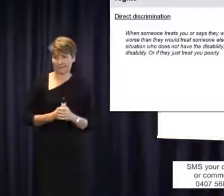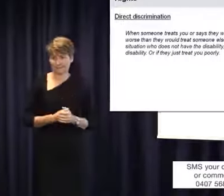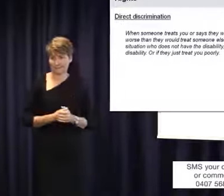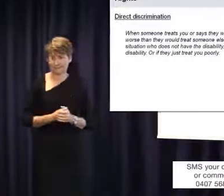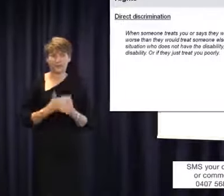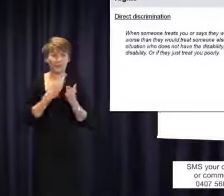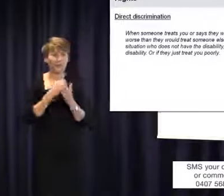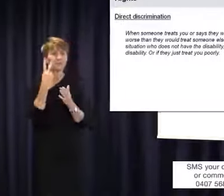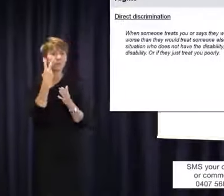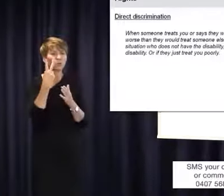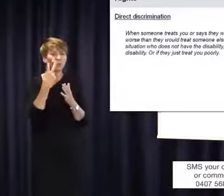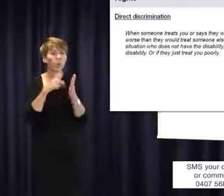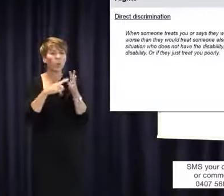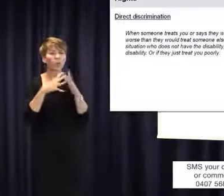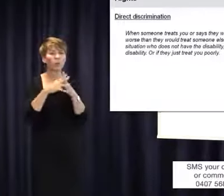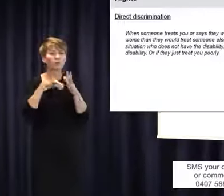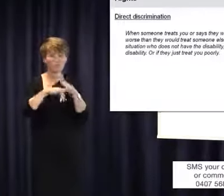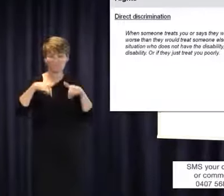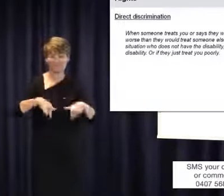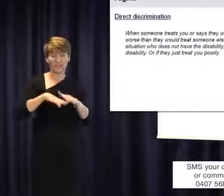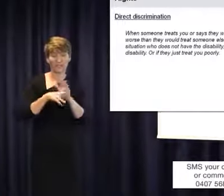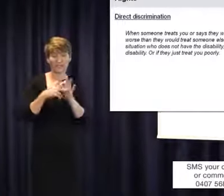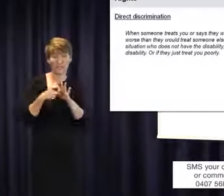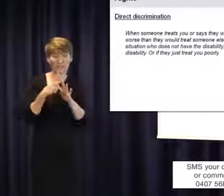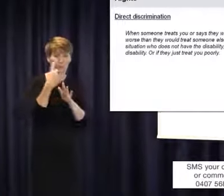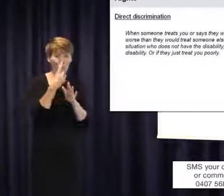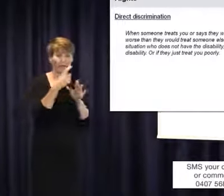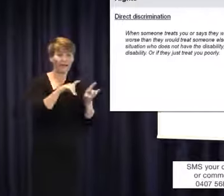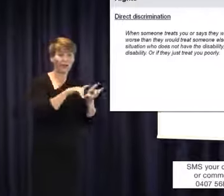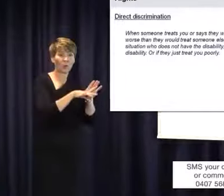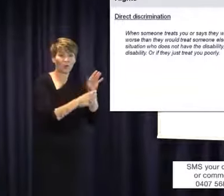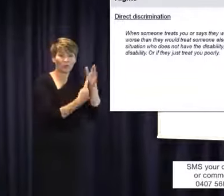cover people in Victoria with disabilities and one is the Equal Opportunity Act and one